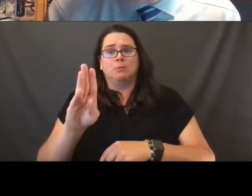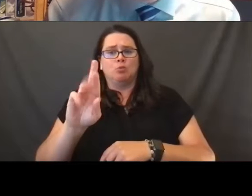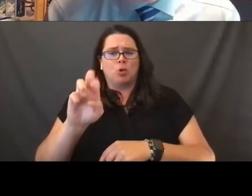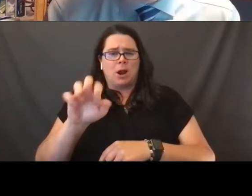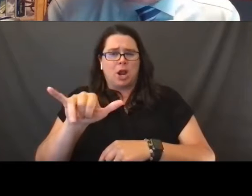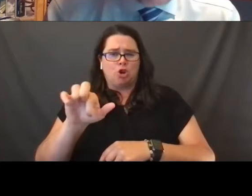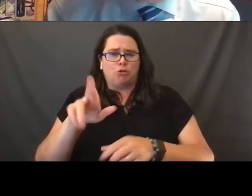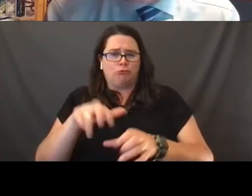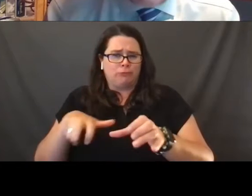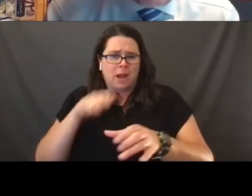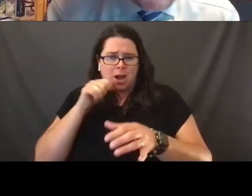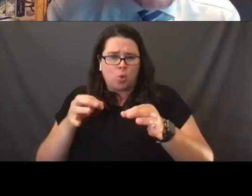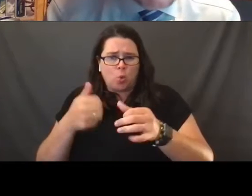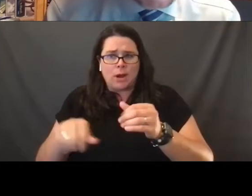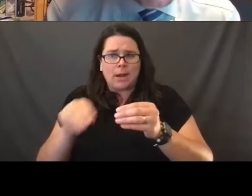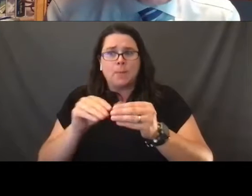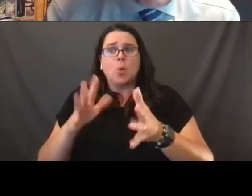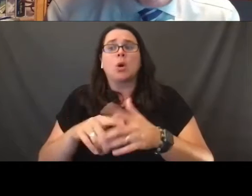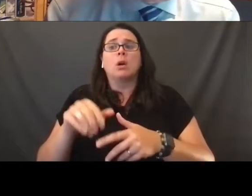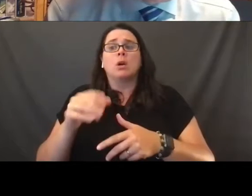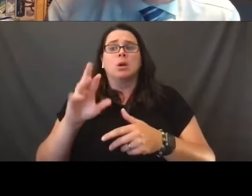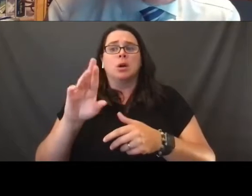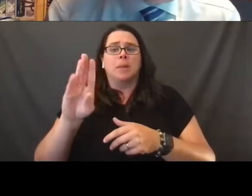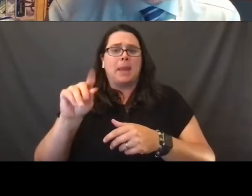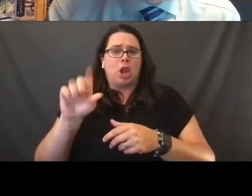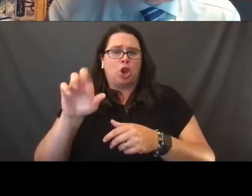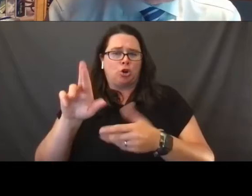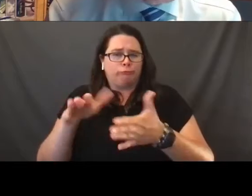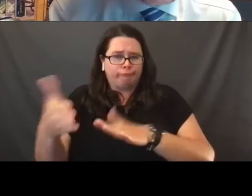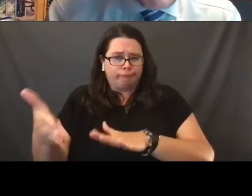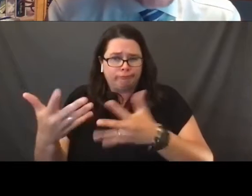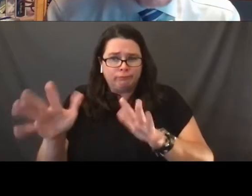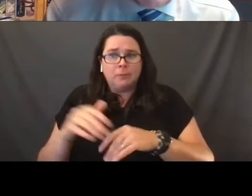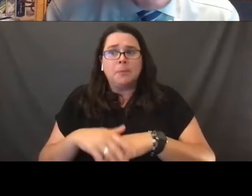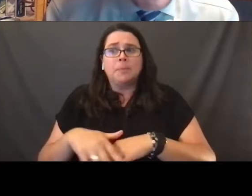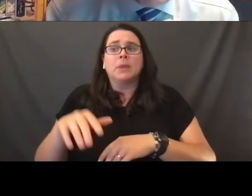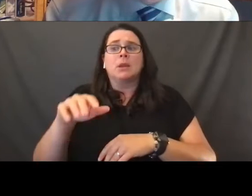Ruth Bader Ginsburg, also no longer on the court, Elena Kagan, Sonia Sotomayor.